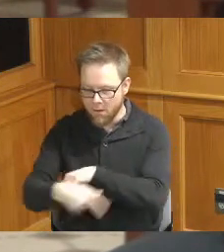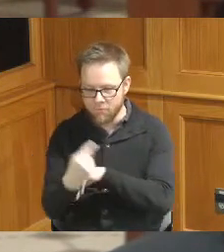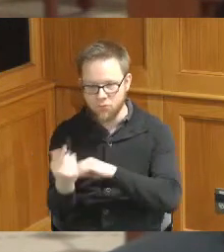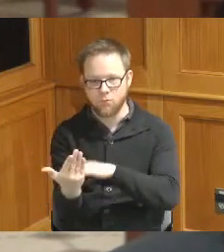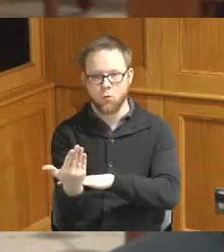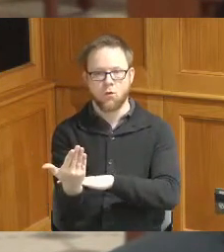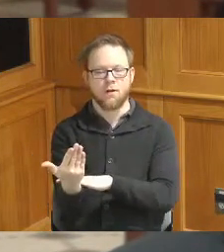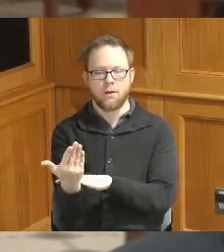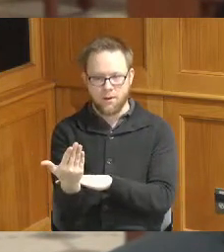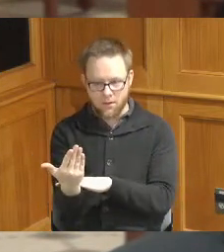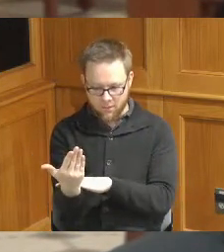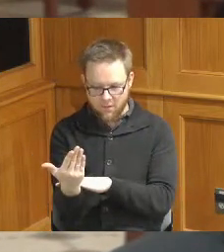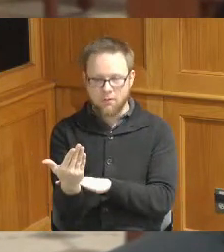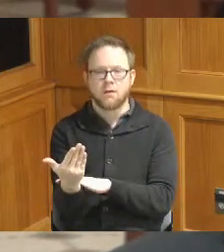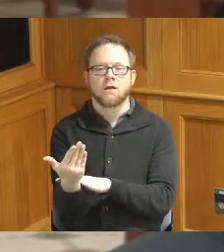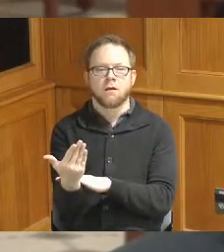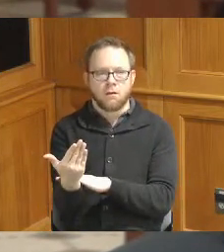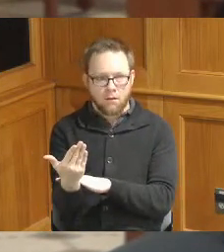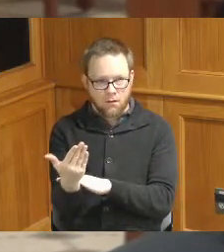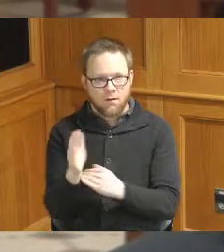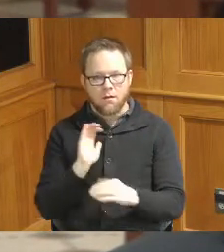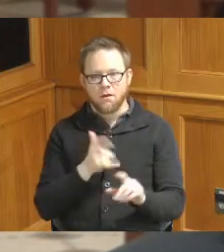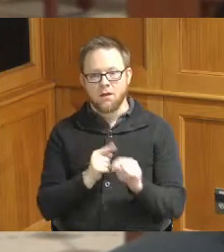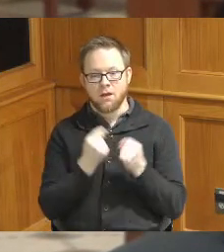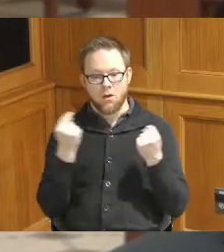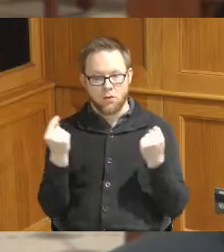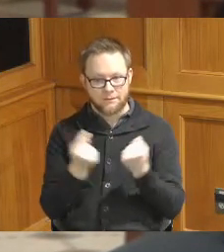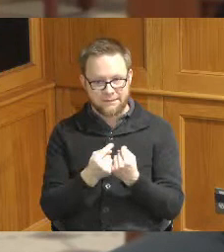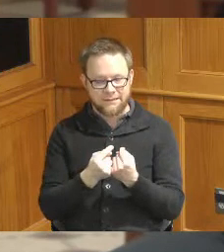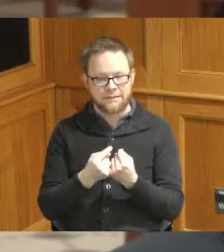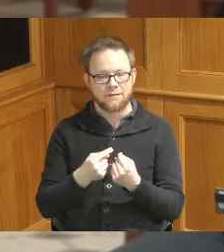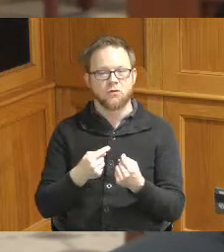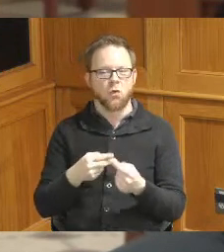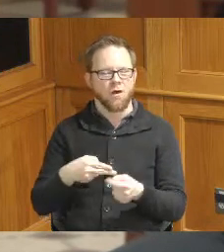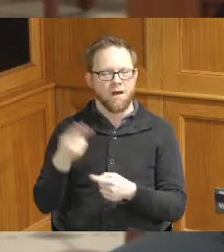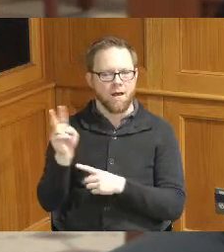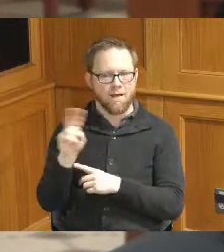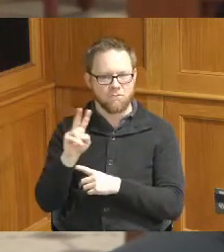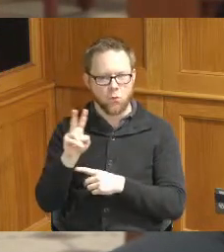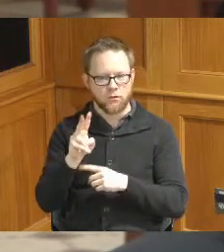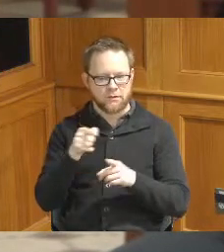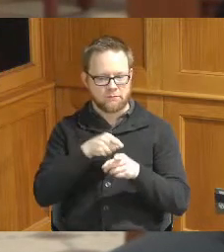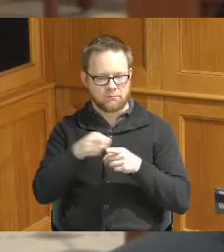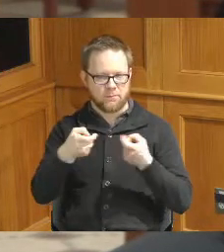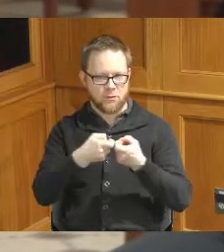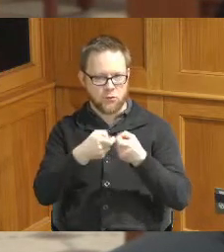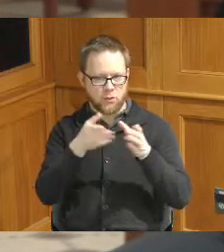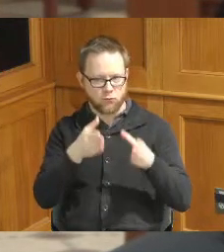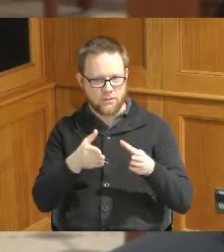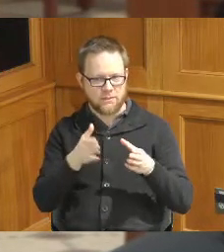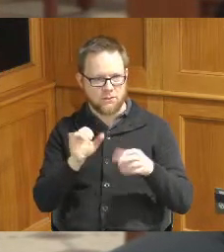then at that point we had a team of high voltage electricians that were working to connect those